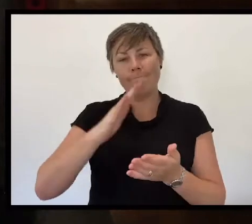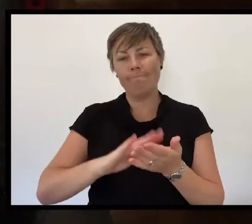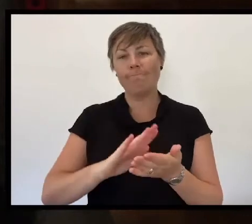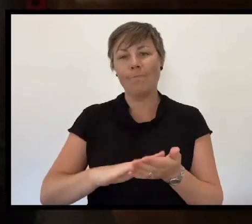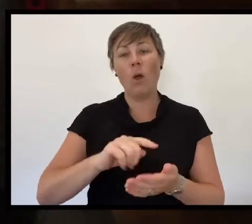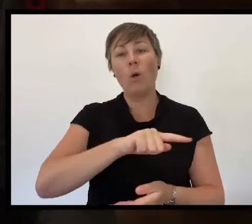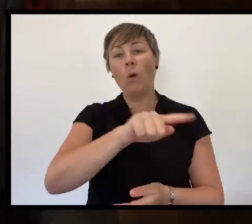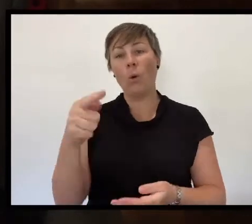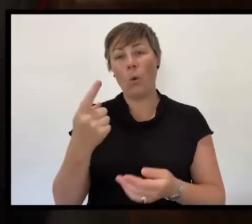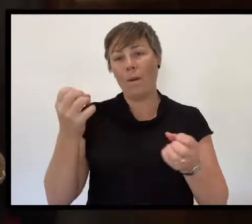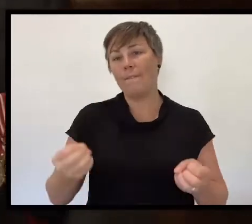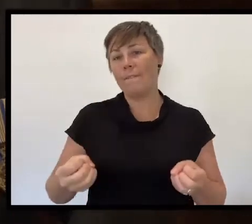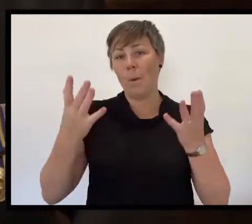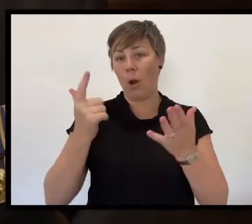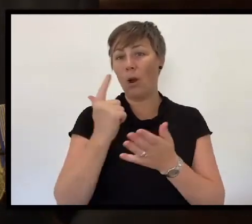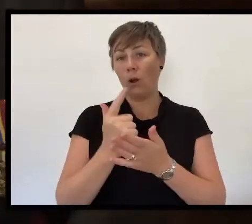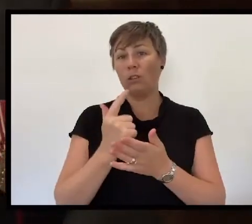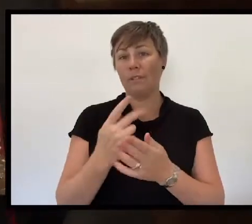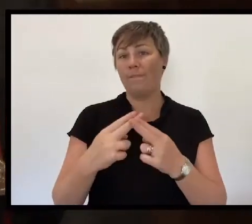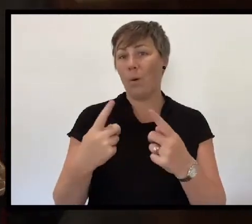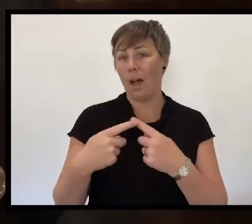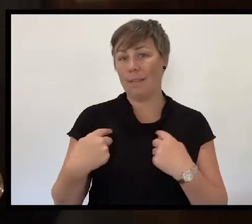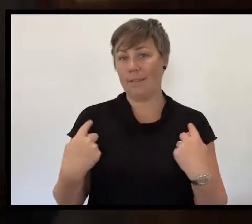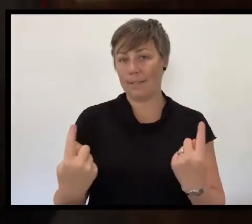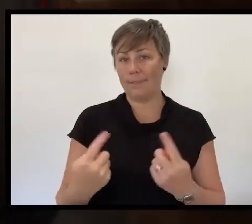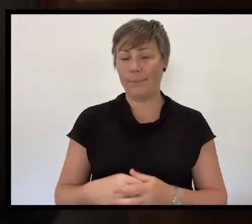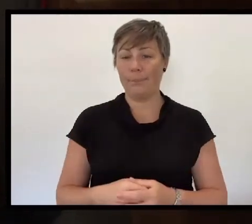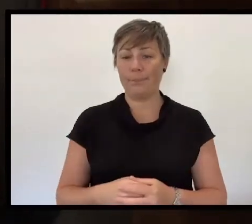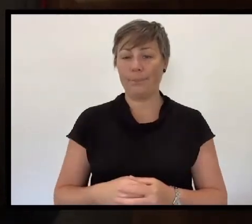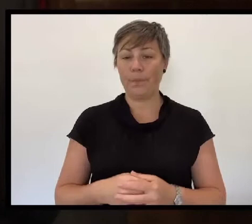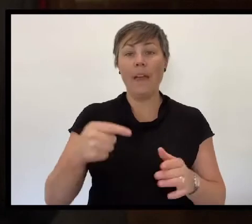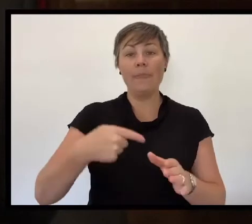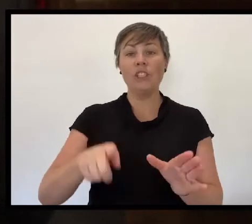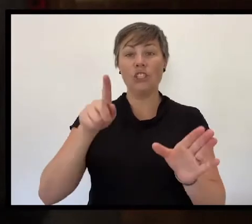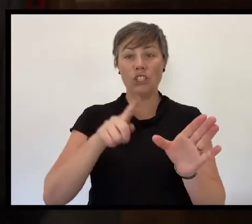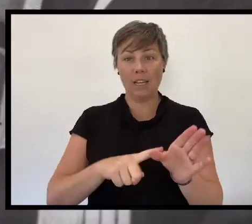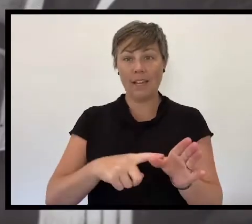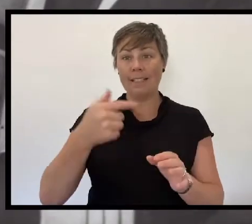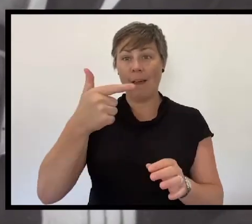This year marked the 75th anniversary of the end of the Second World War,